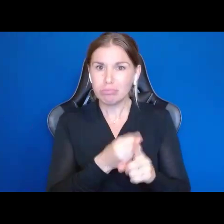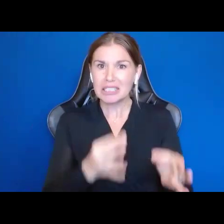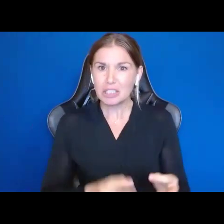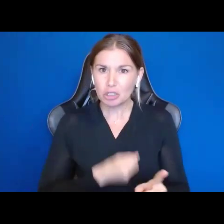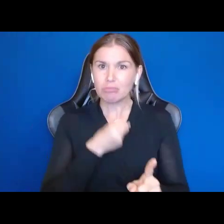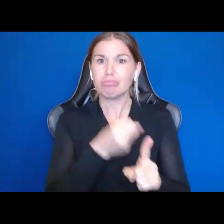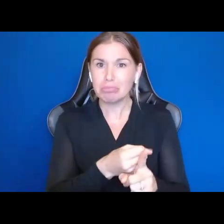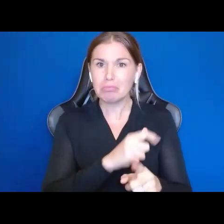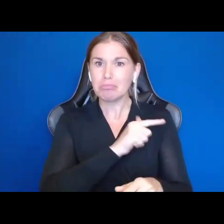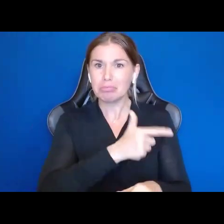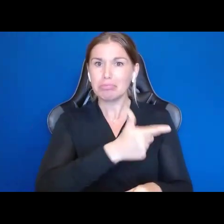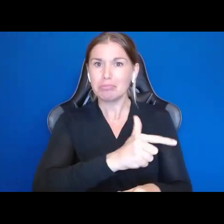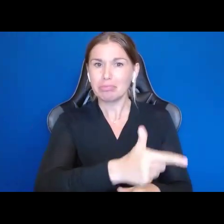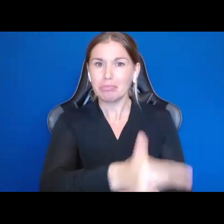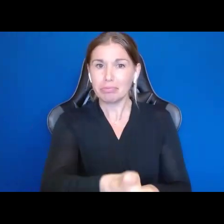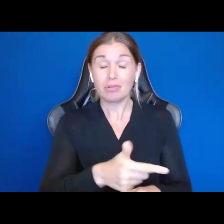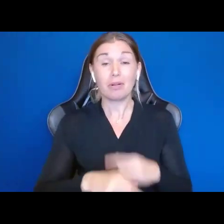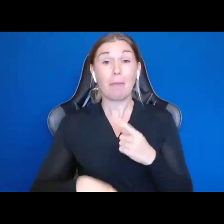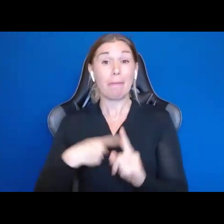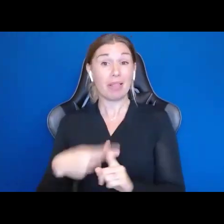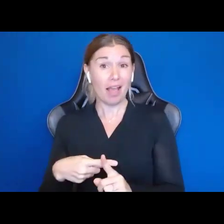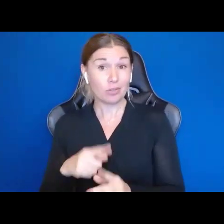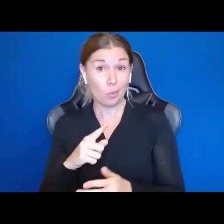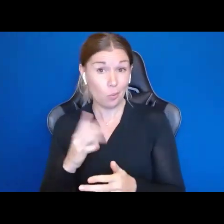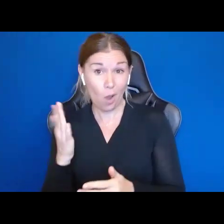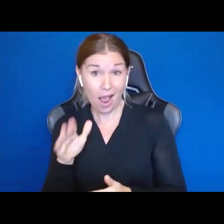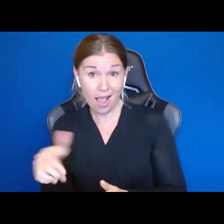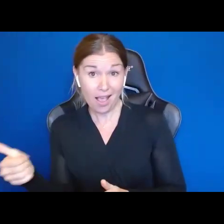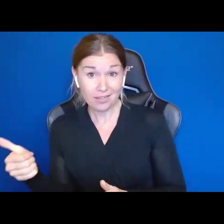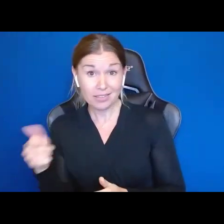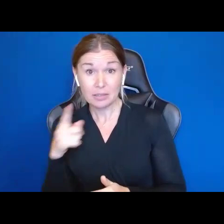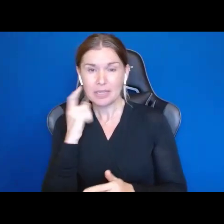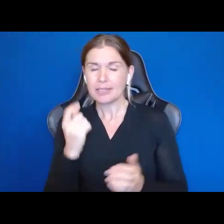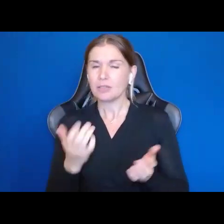should be doing this is because the services and supports facing People with Disabilities end.